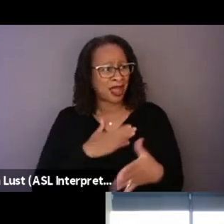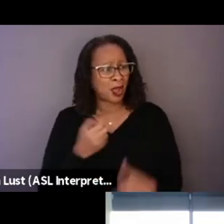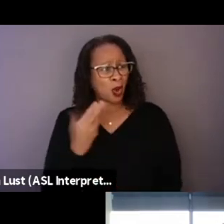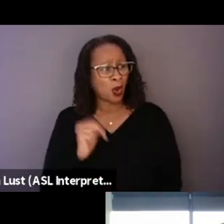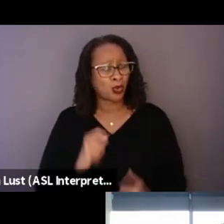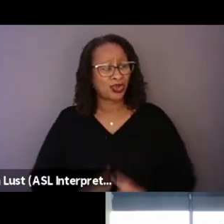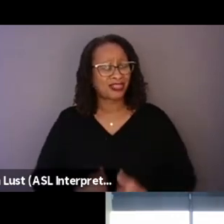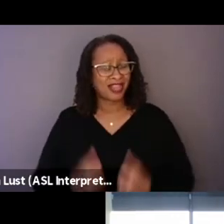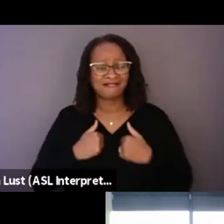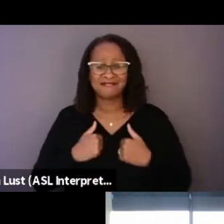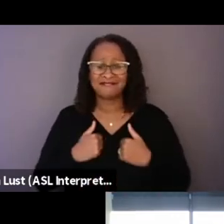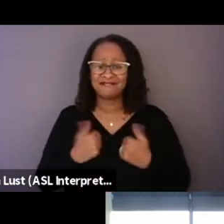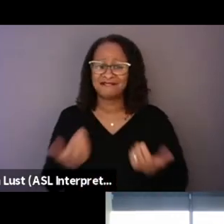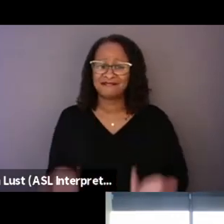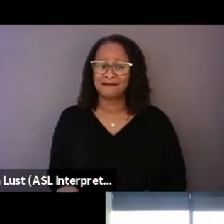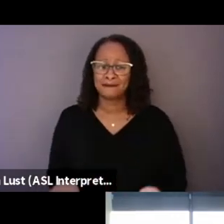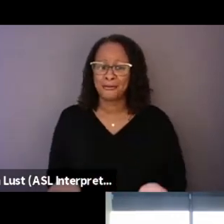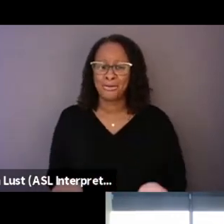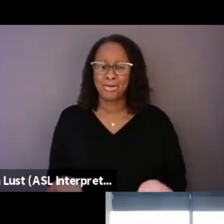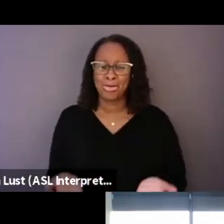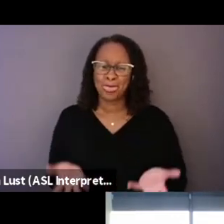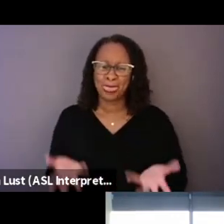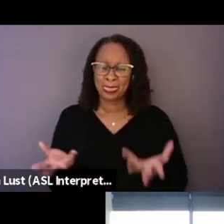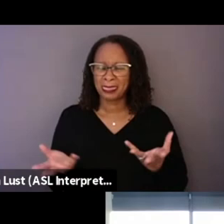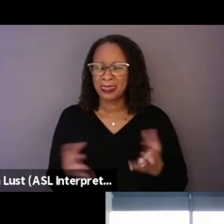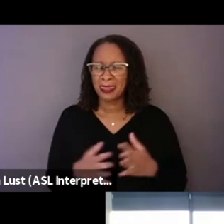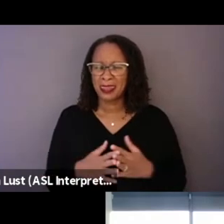she said something like that, she's very articulate,